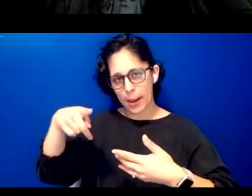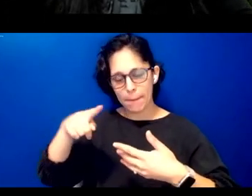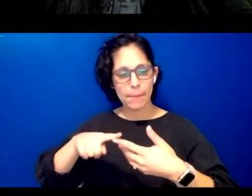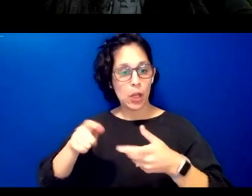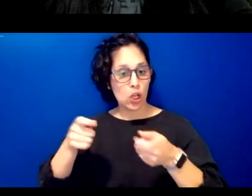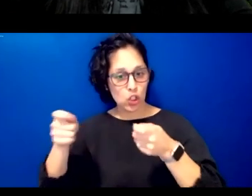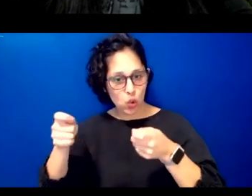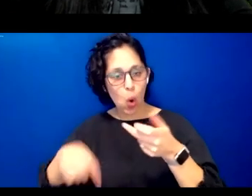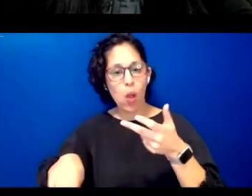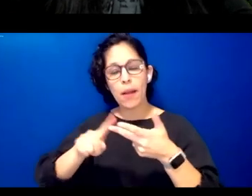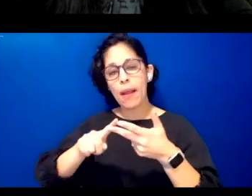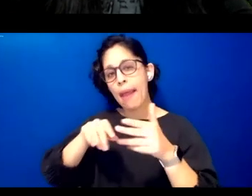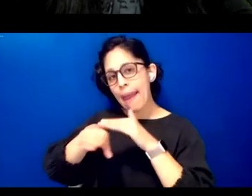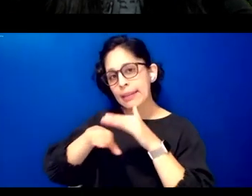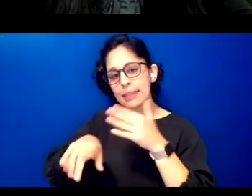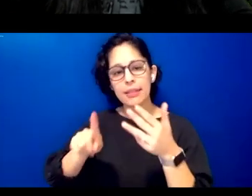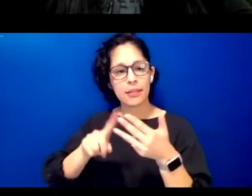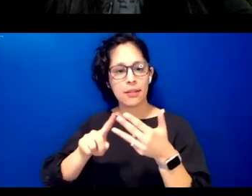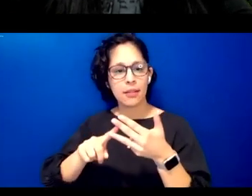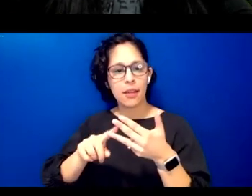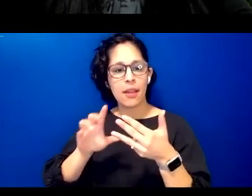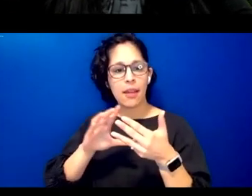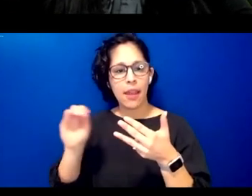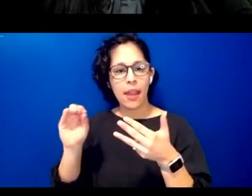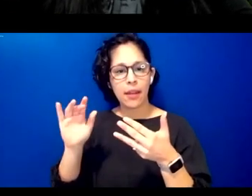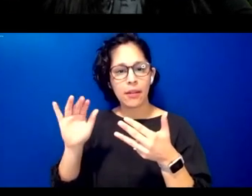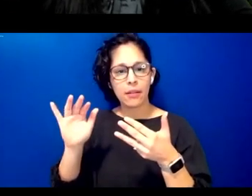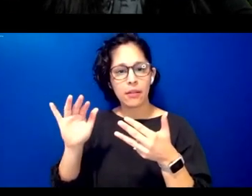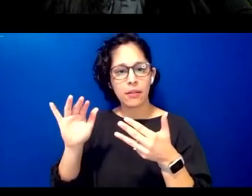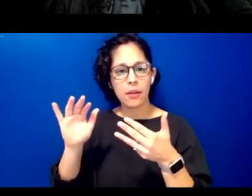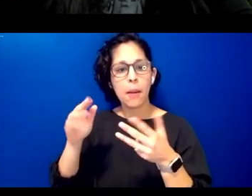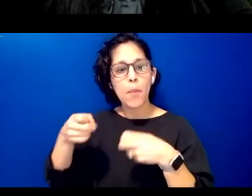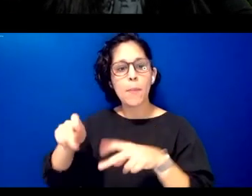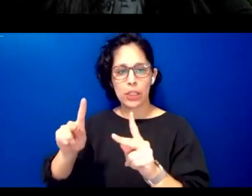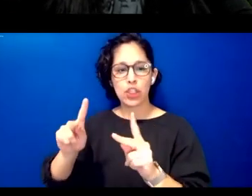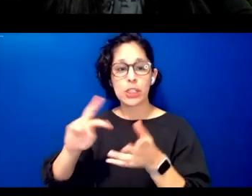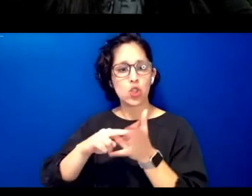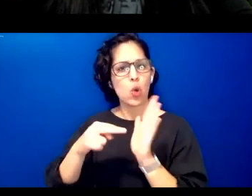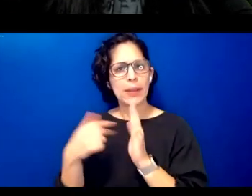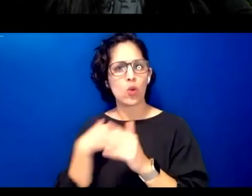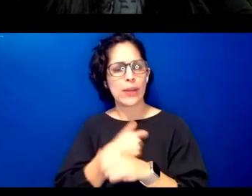have control over data collection processes and establishes how first nations data and